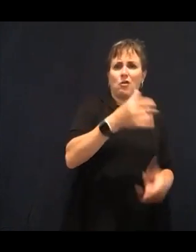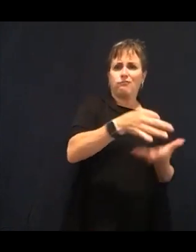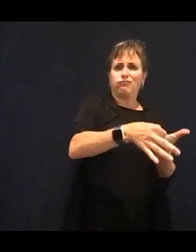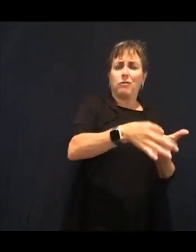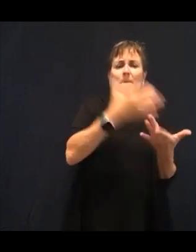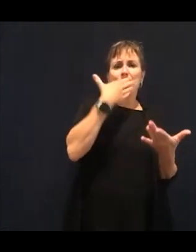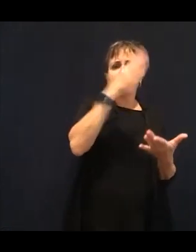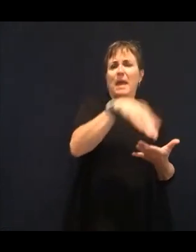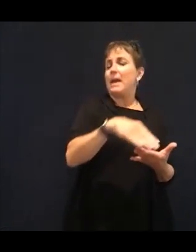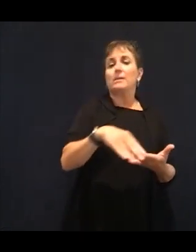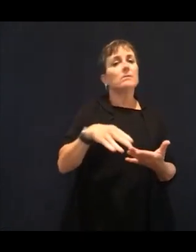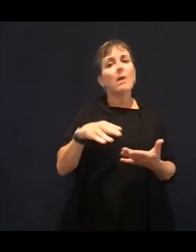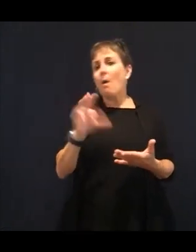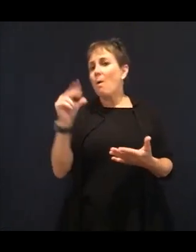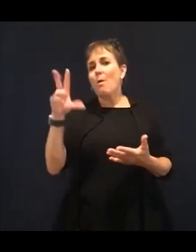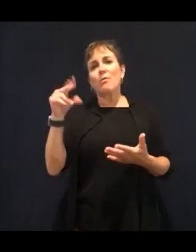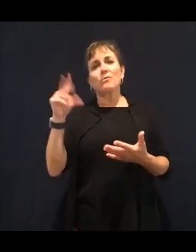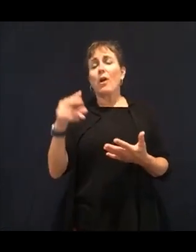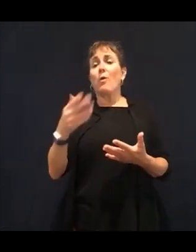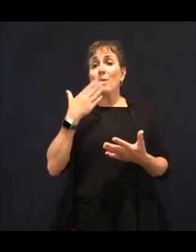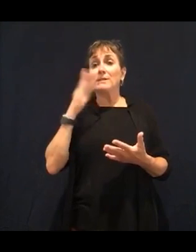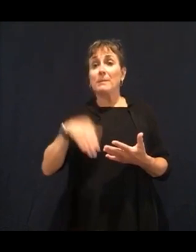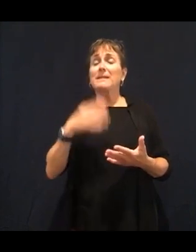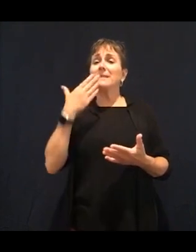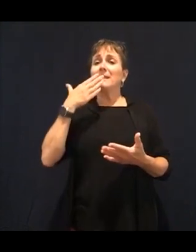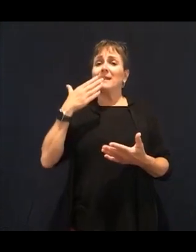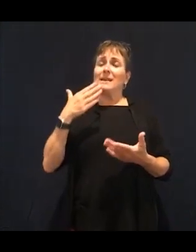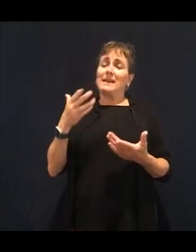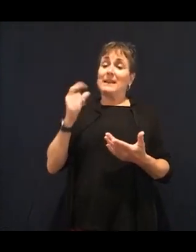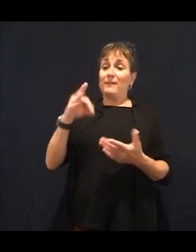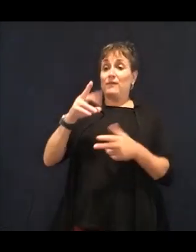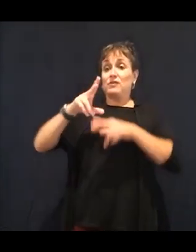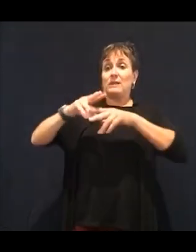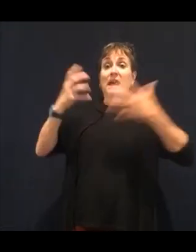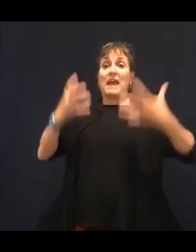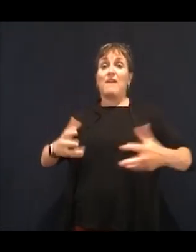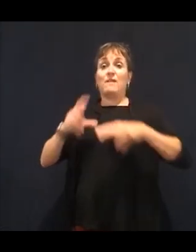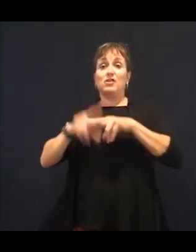So even my clients that have high cholesterol, I put egg yolks right back